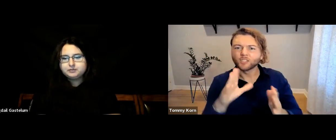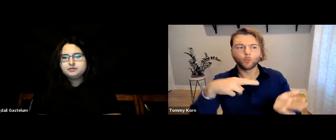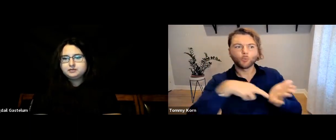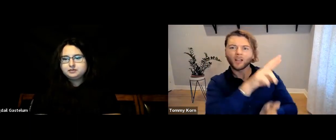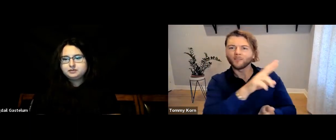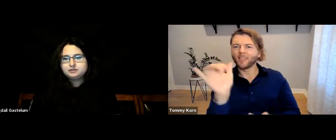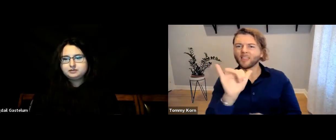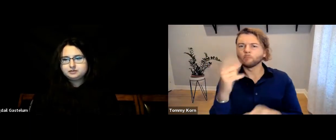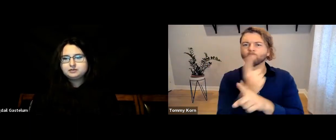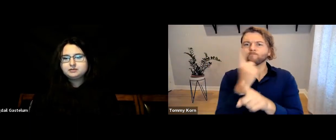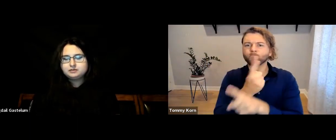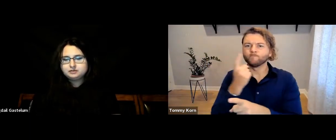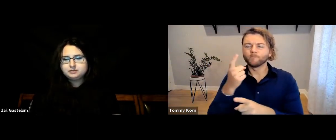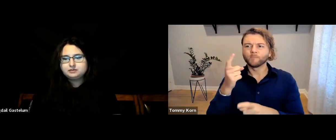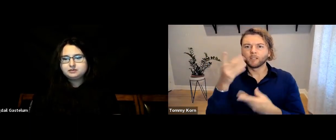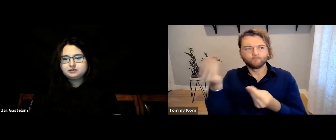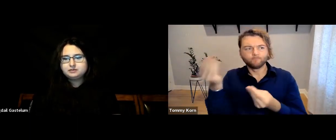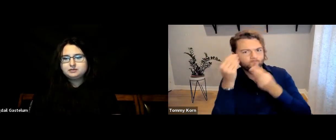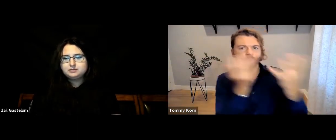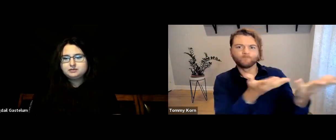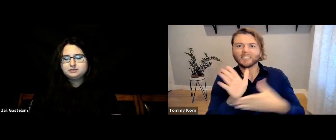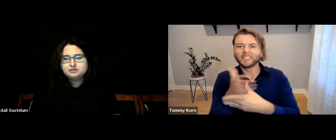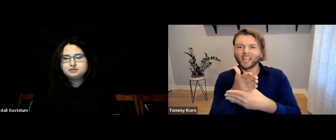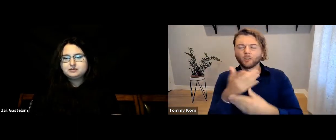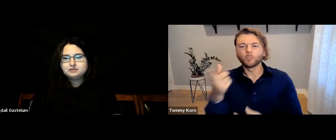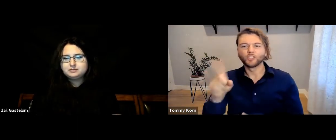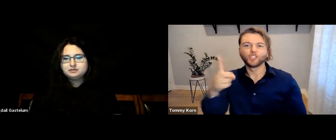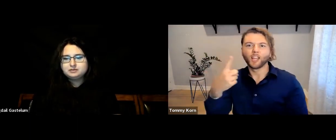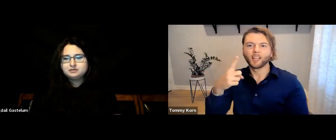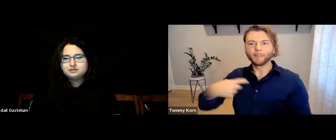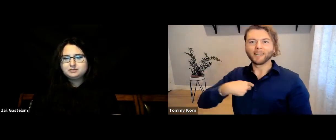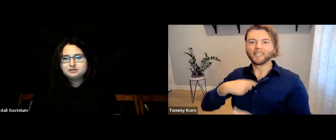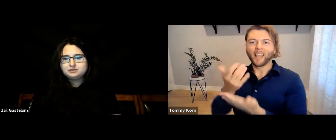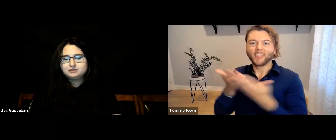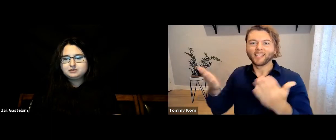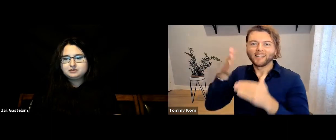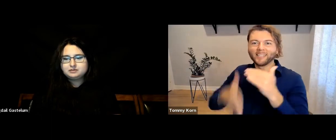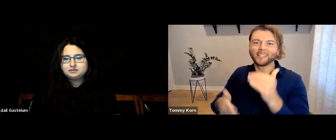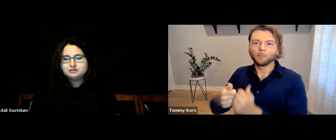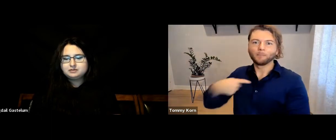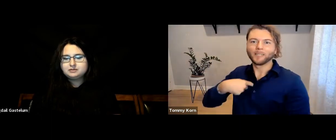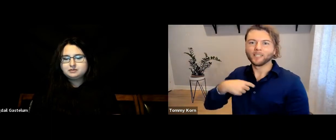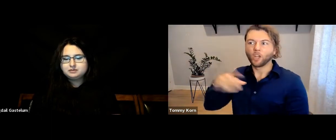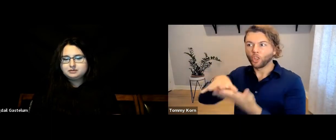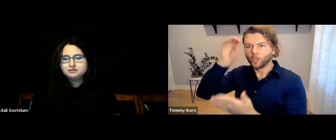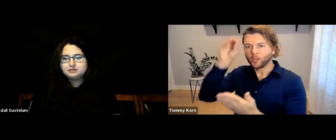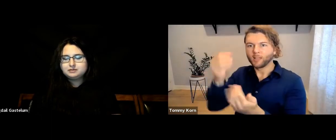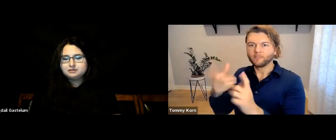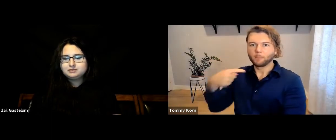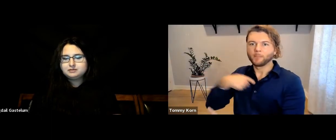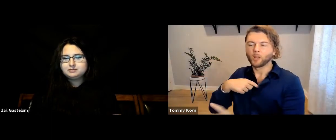or redirect their audience to these Deaf creators. They just say, “This is me. Watch me. Learn from me,”